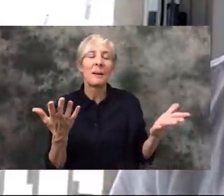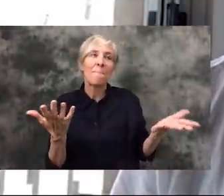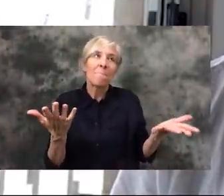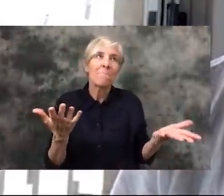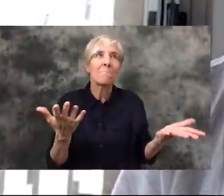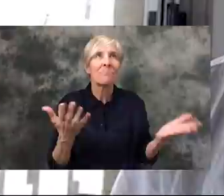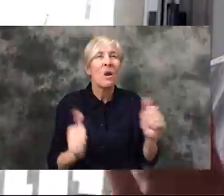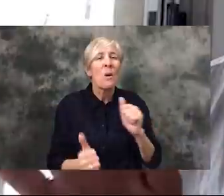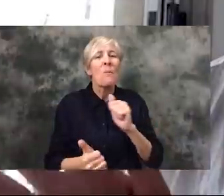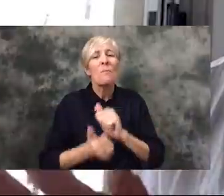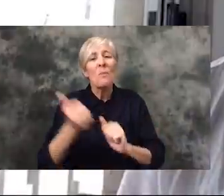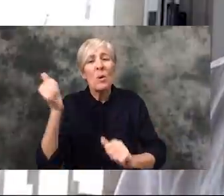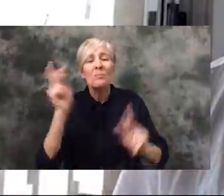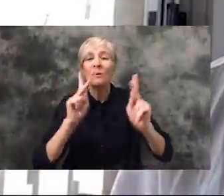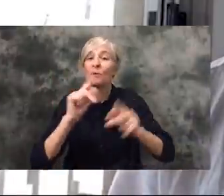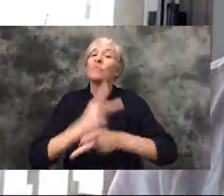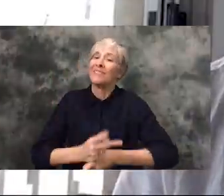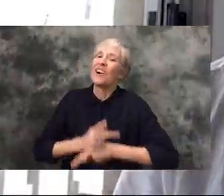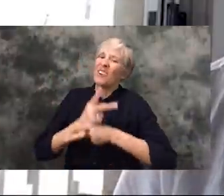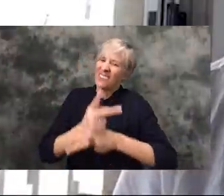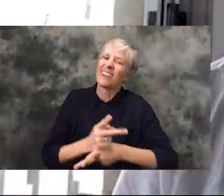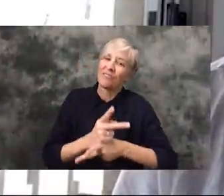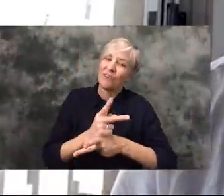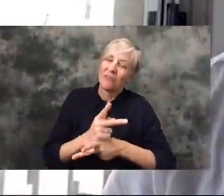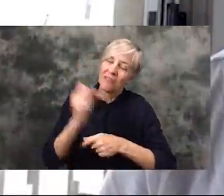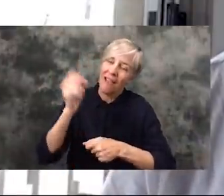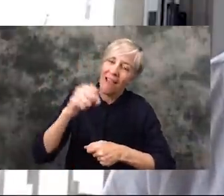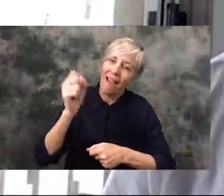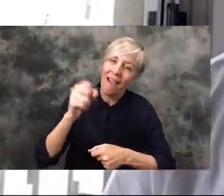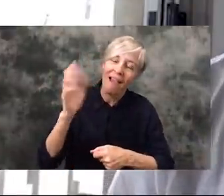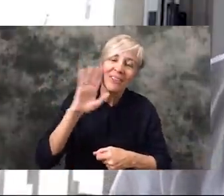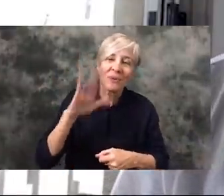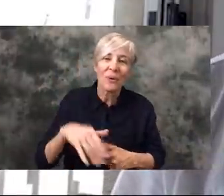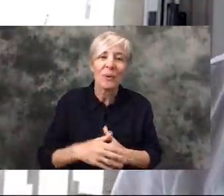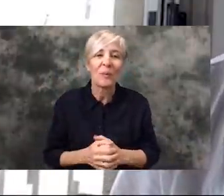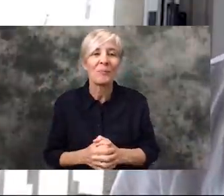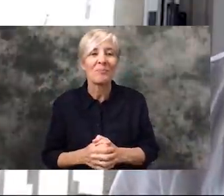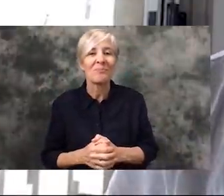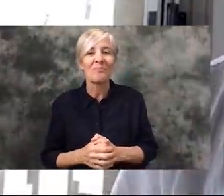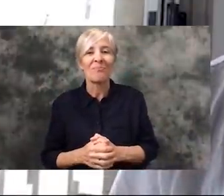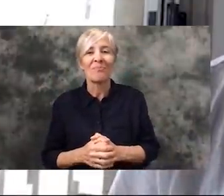kind of - well most people are erring on the side of caution. But then, you know, in